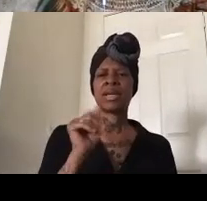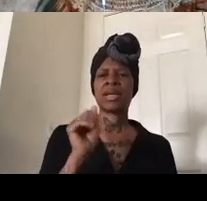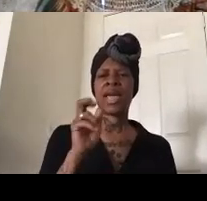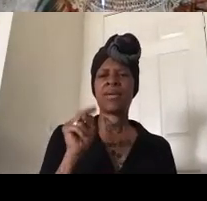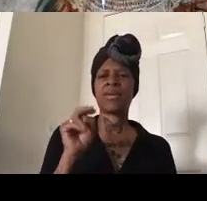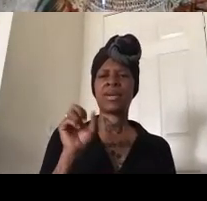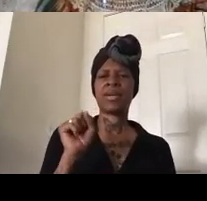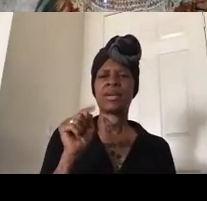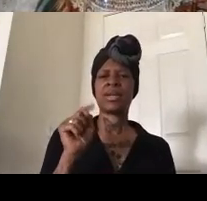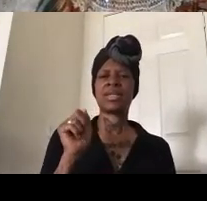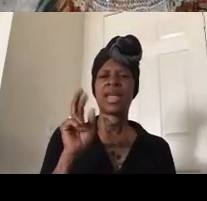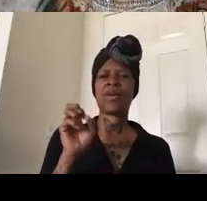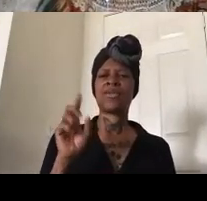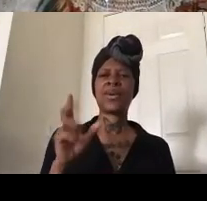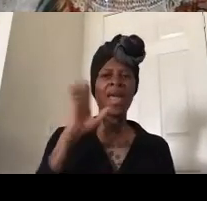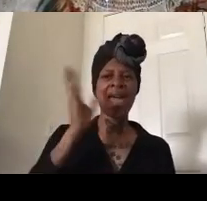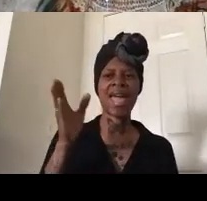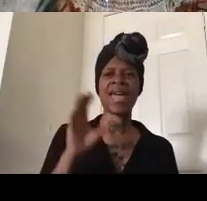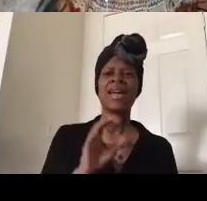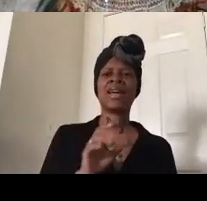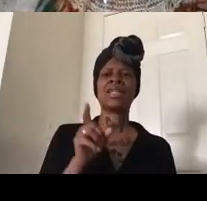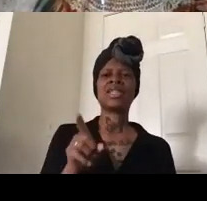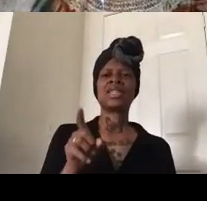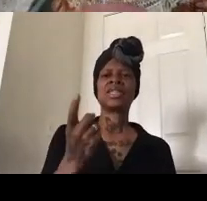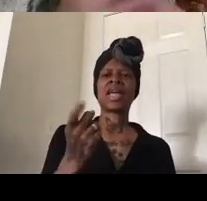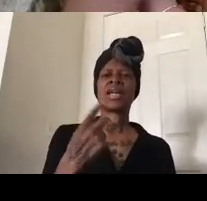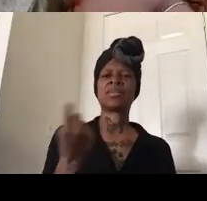stamford has dropped a question in here that i'm missing let me see if